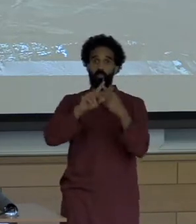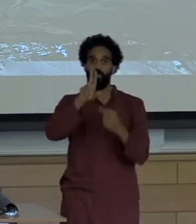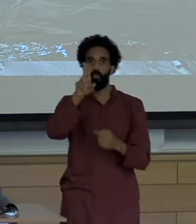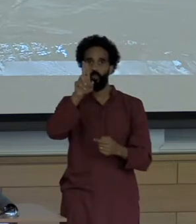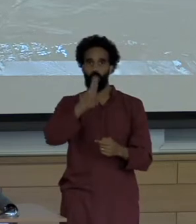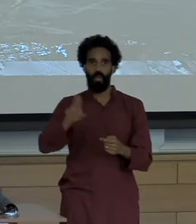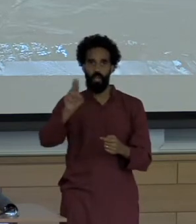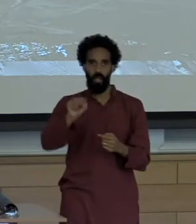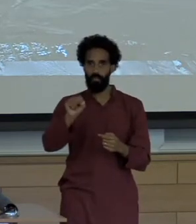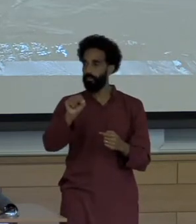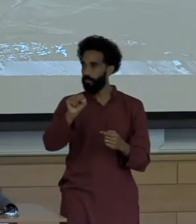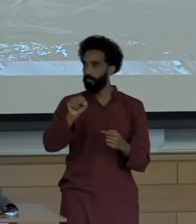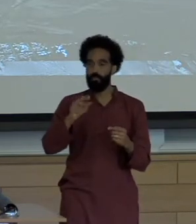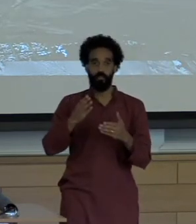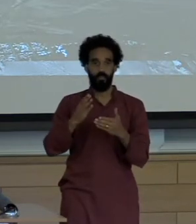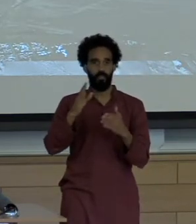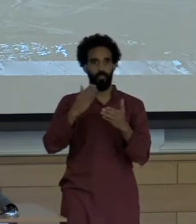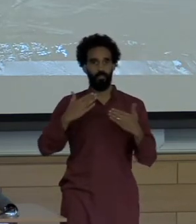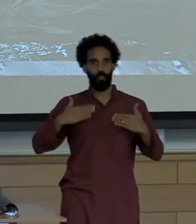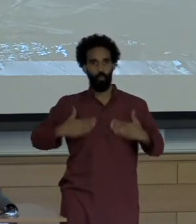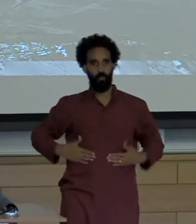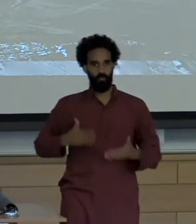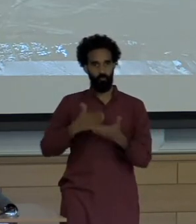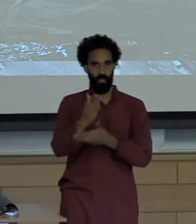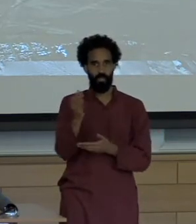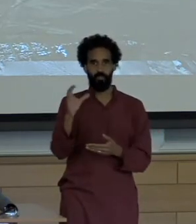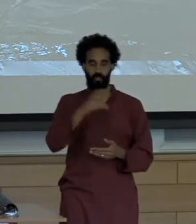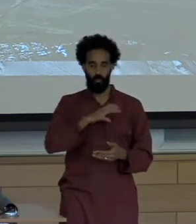the legal dispute focused on water shortage